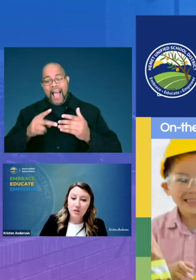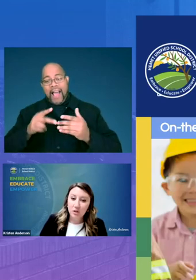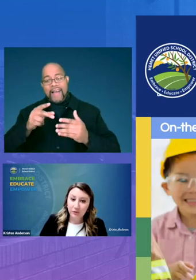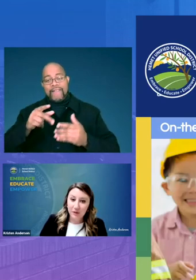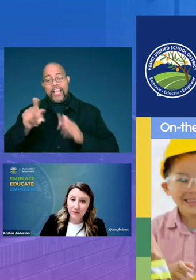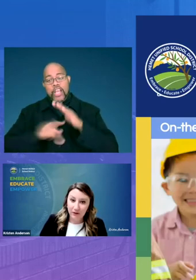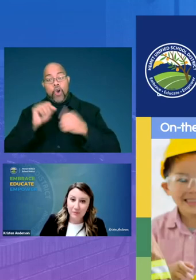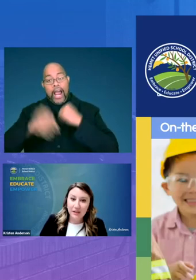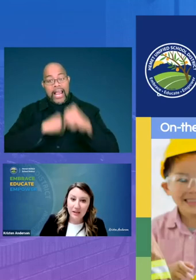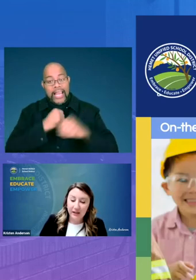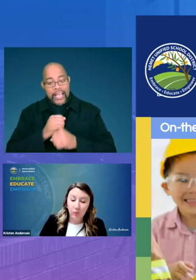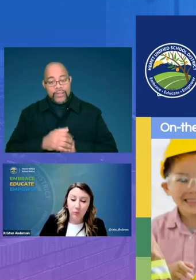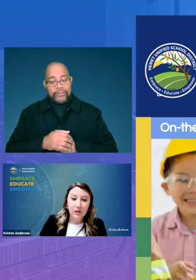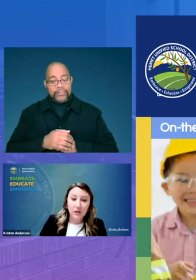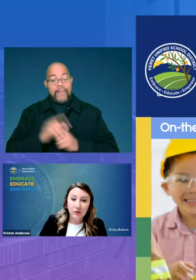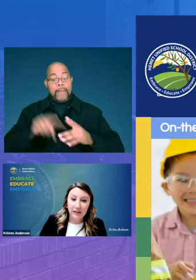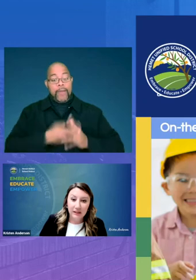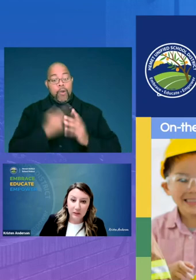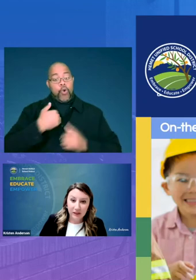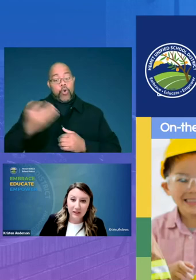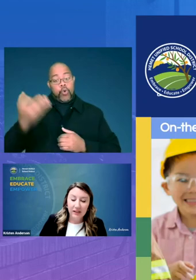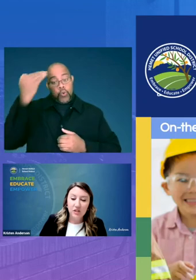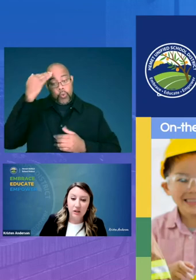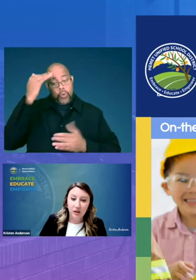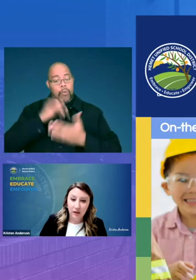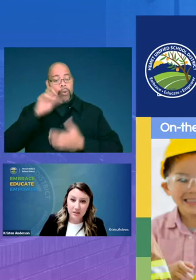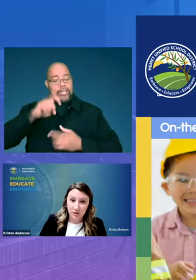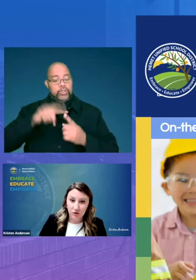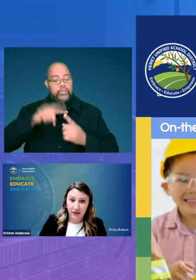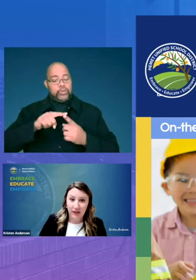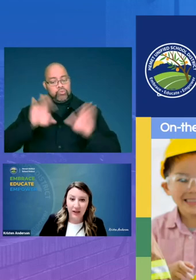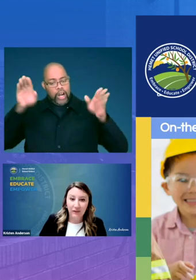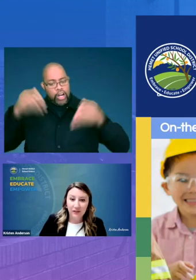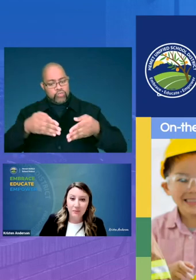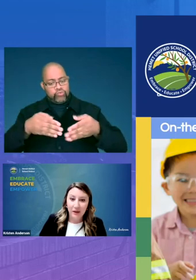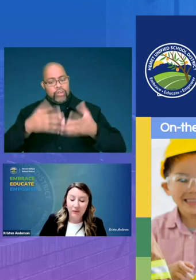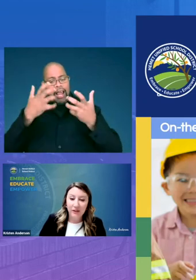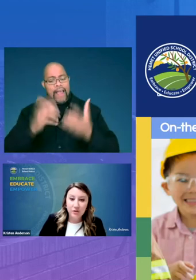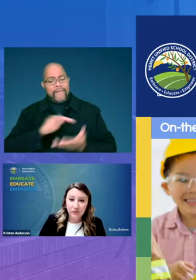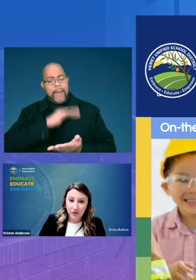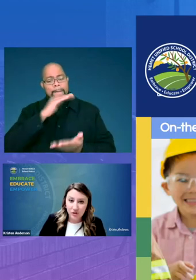so from the very beginning we knew that we needed to concentrate a heavy amount of intervention